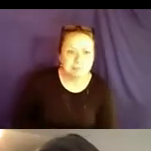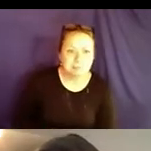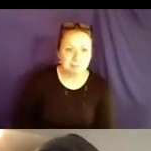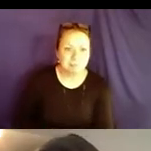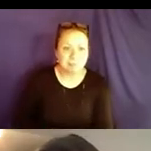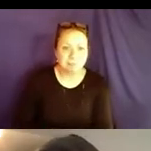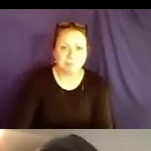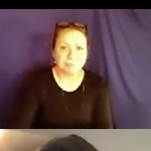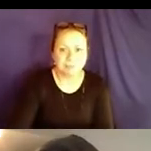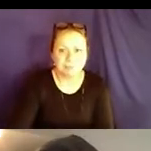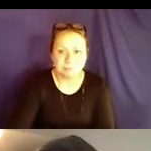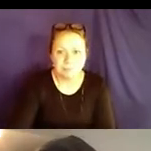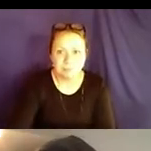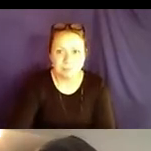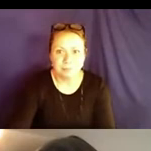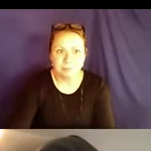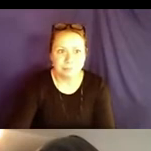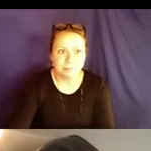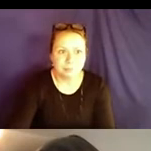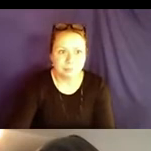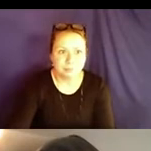this, so please